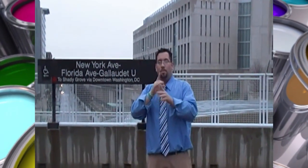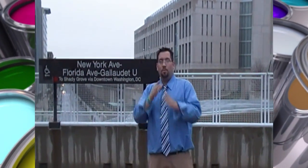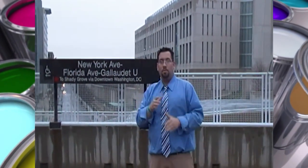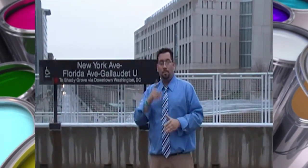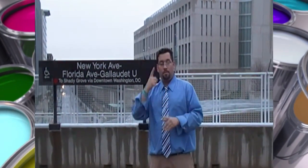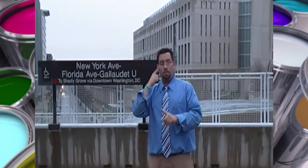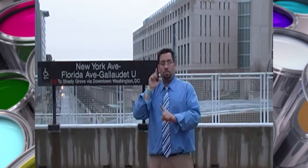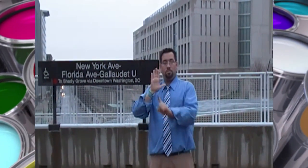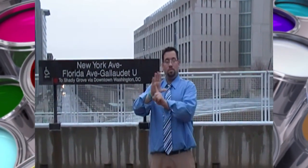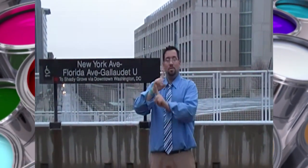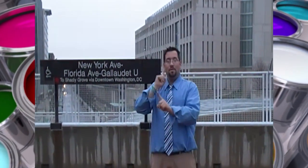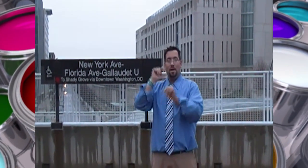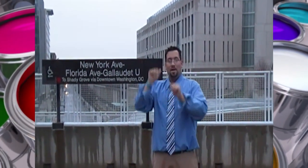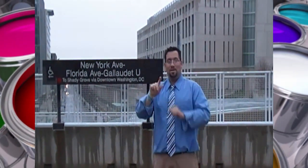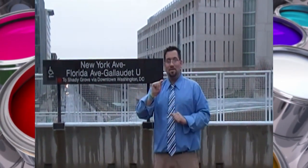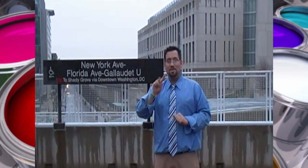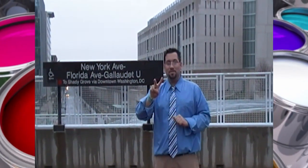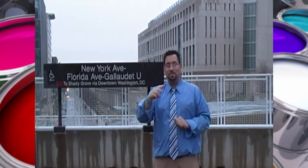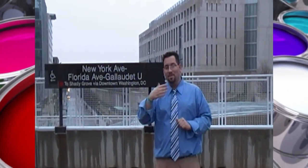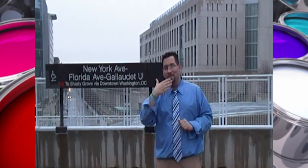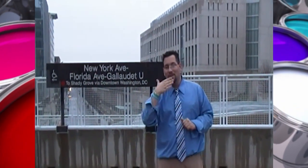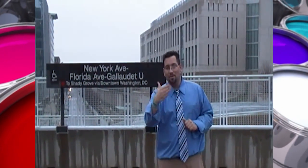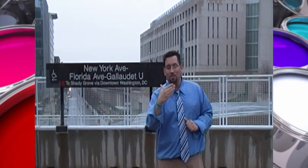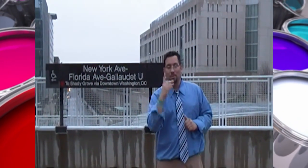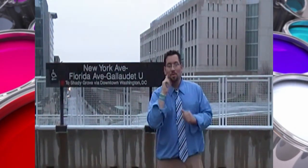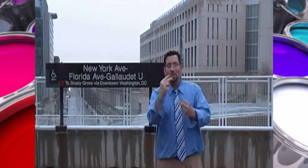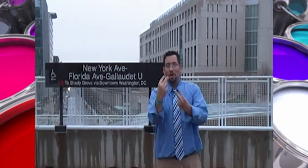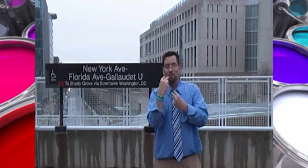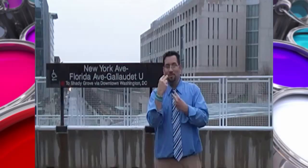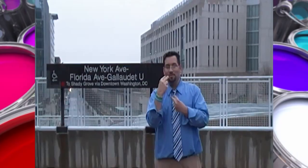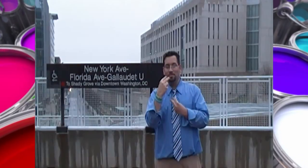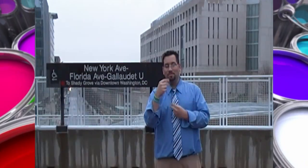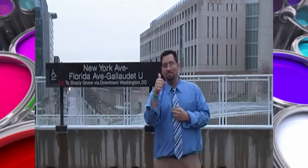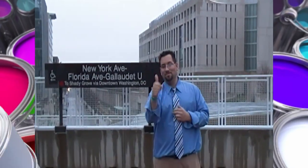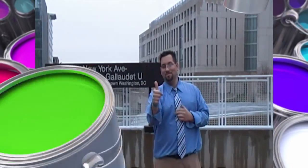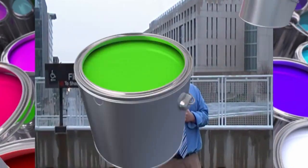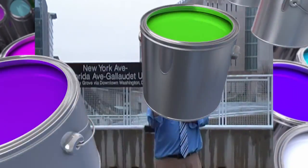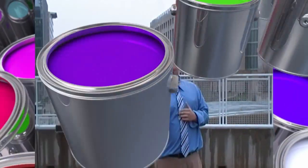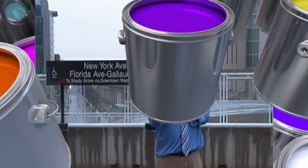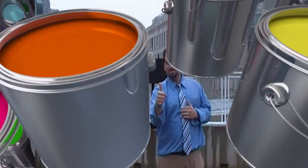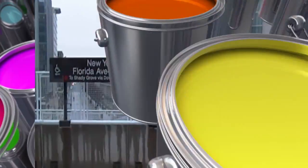from you. Again I'm your roving reporter with Deaf Can TV and thank you for watching.